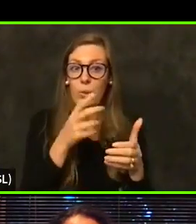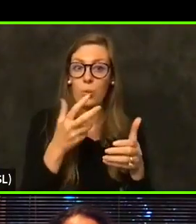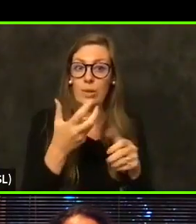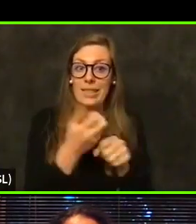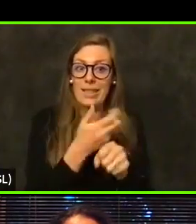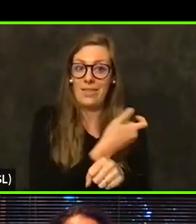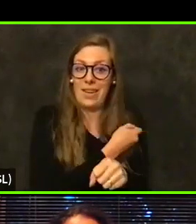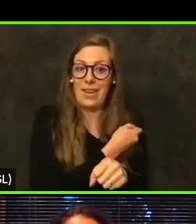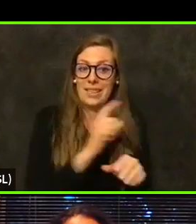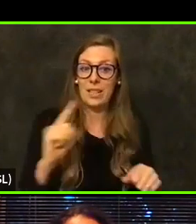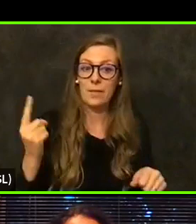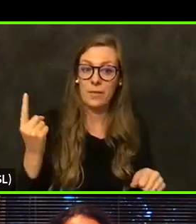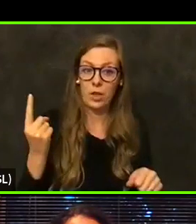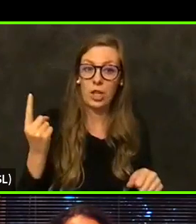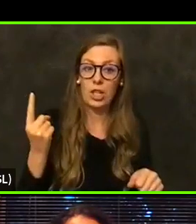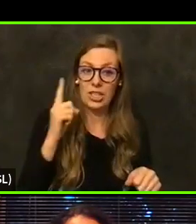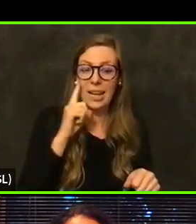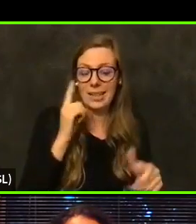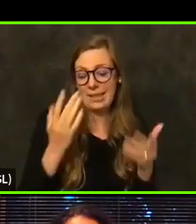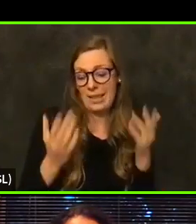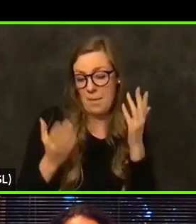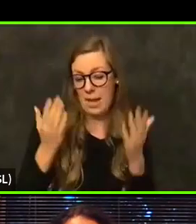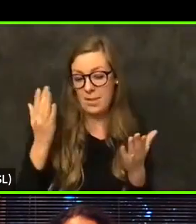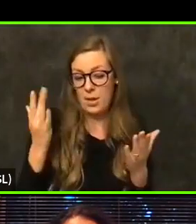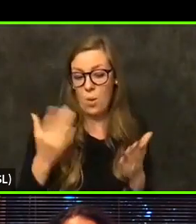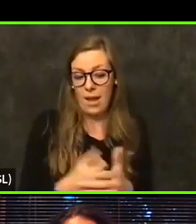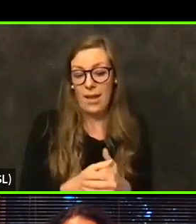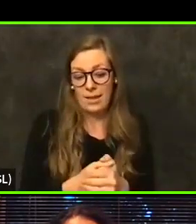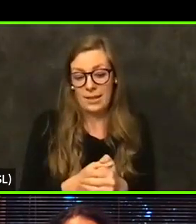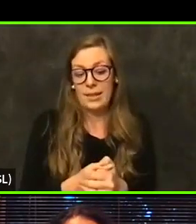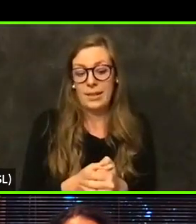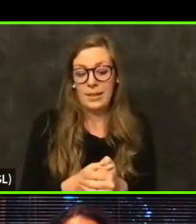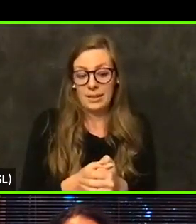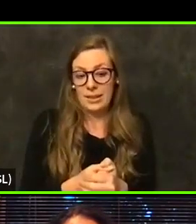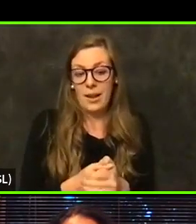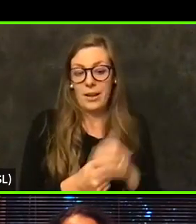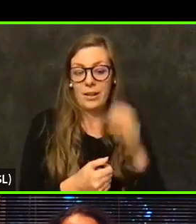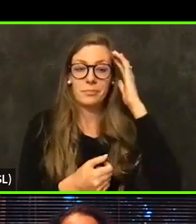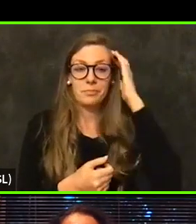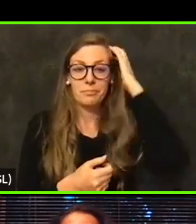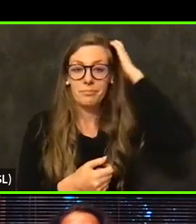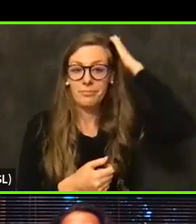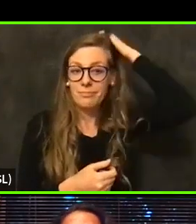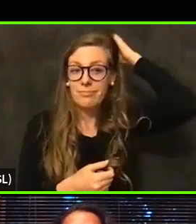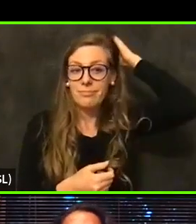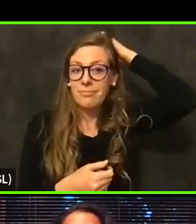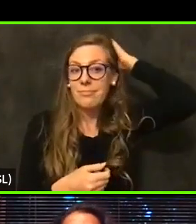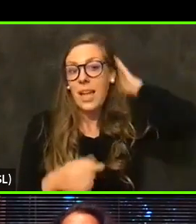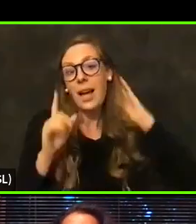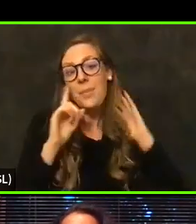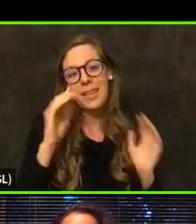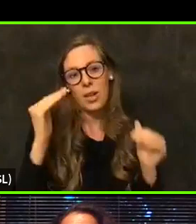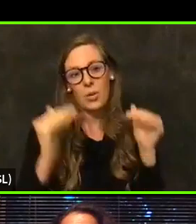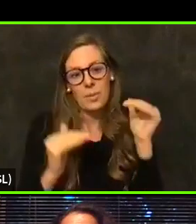I think that may be playing into that. I'm guessing things will balance out a little bit more as we expand populations